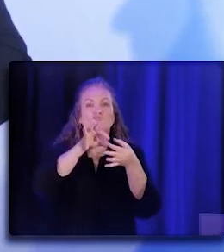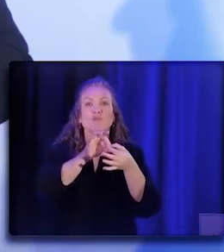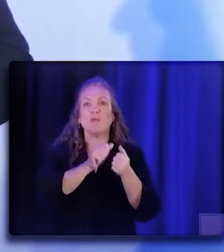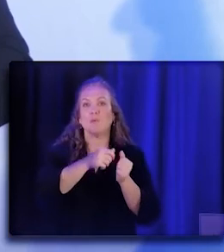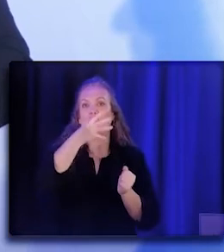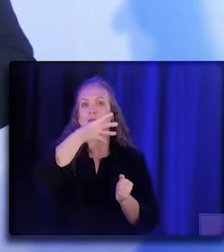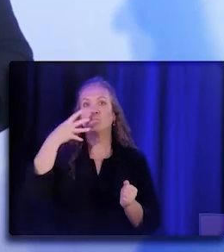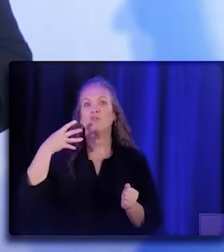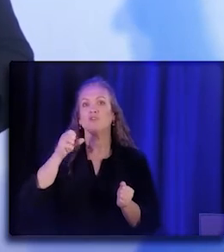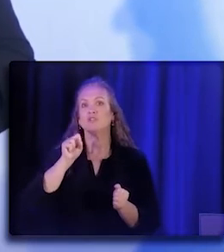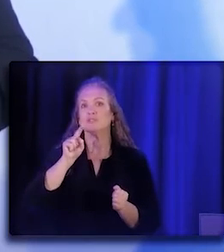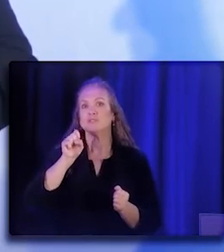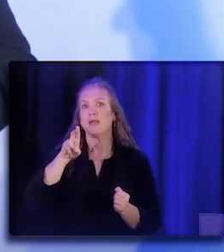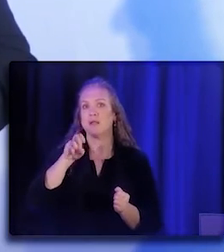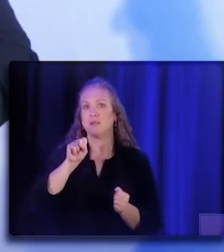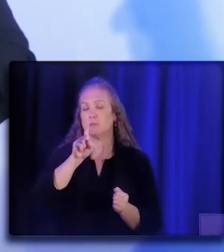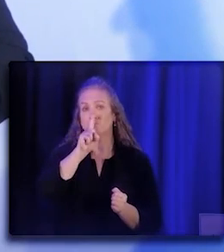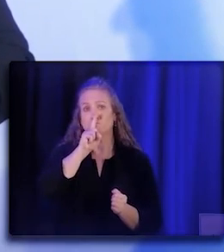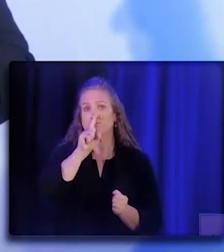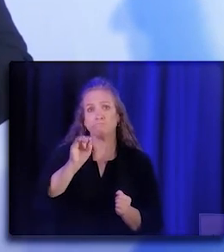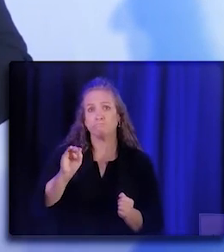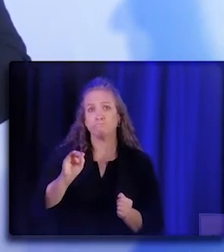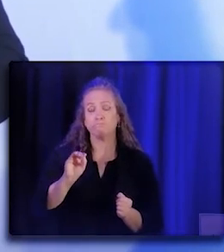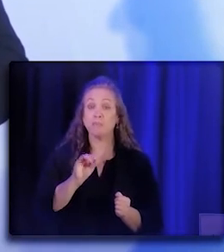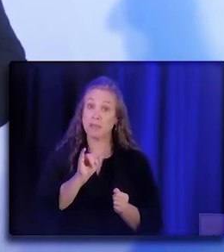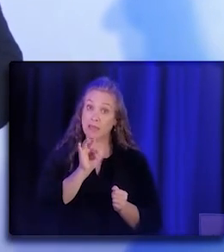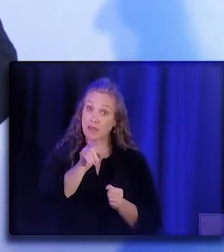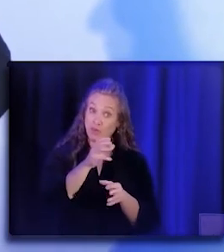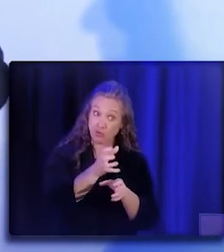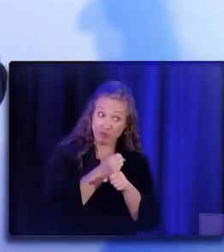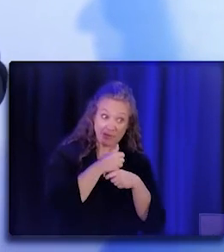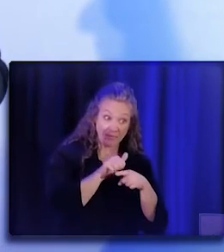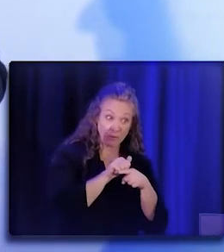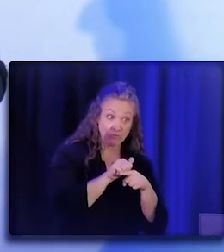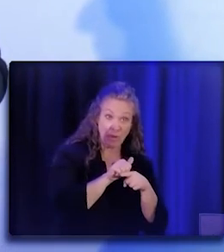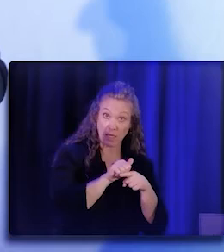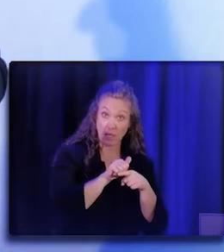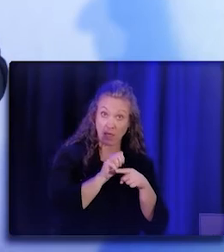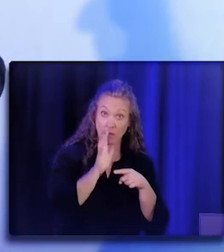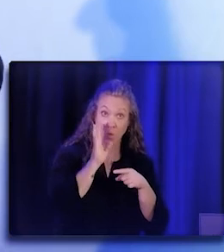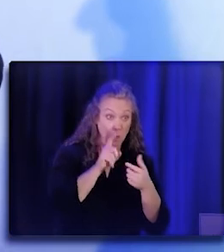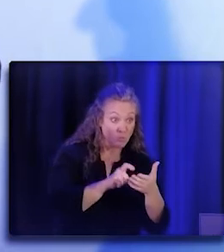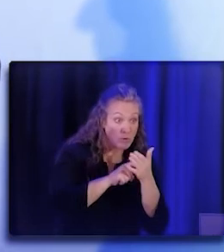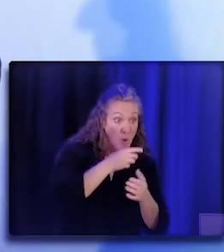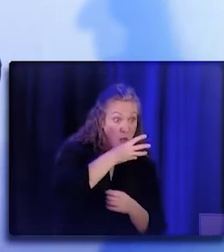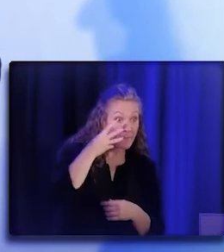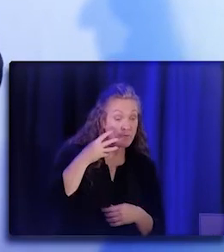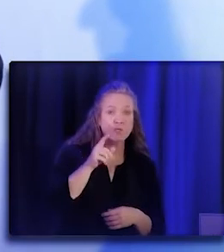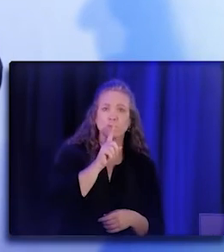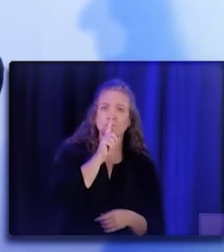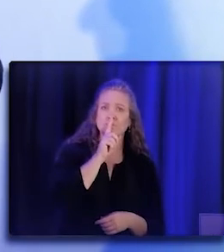So in order to receive a training, that's not going to be part of the process, in order to receive a certificate,